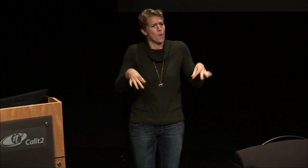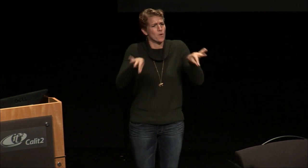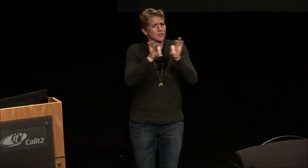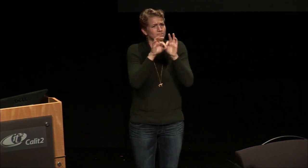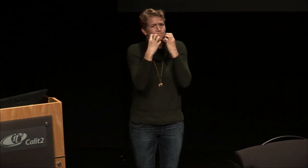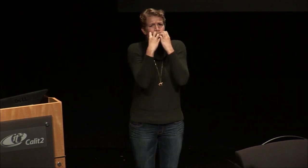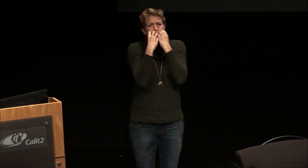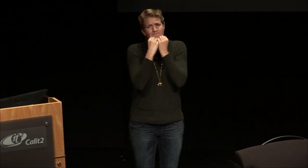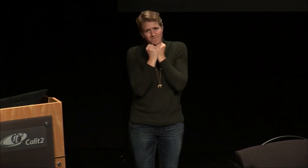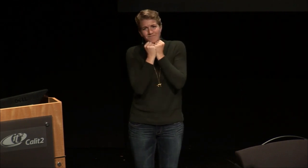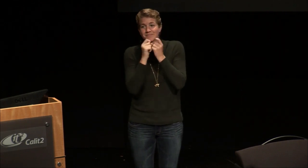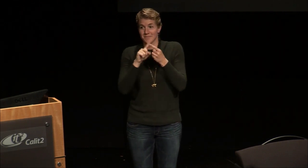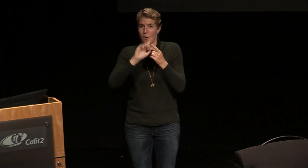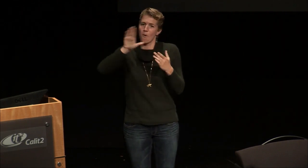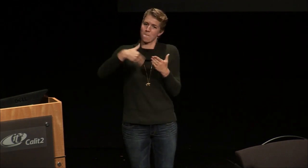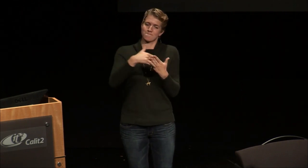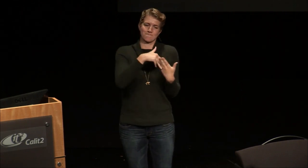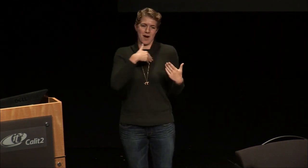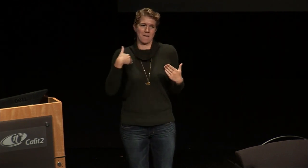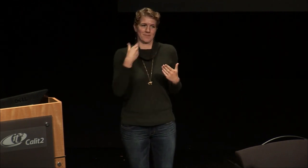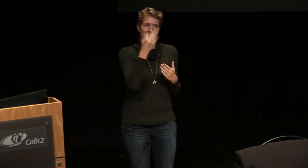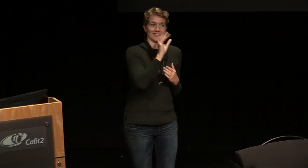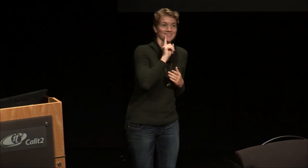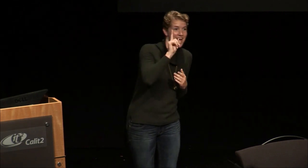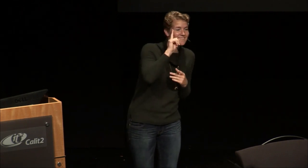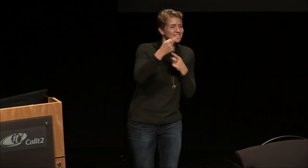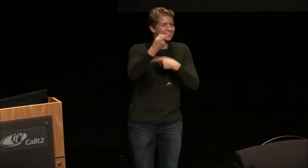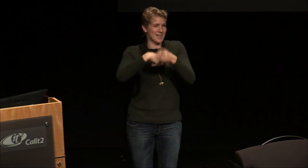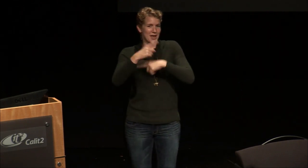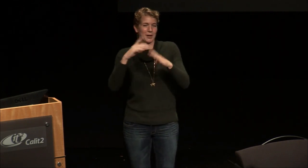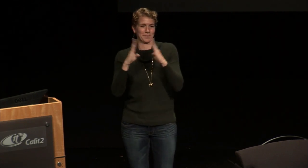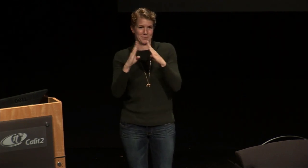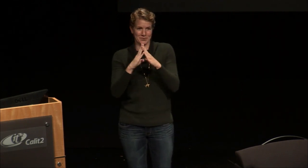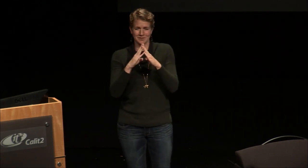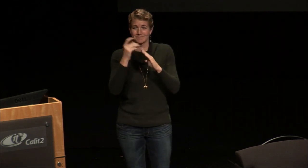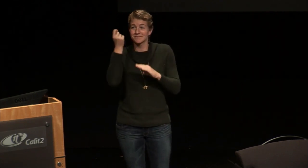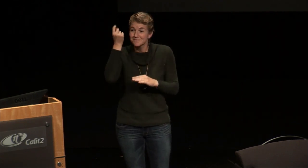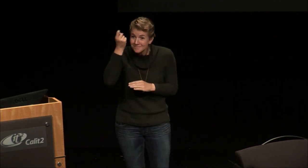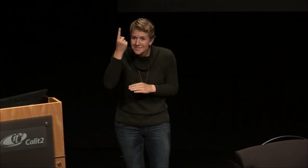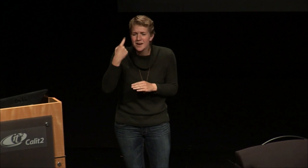it's so vital to all members of the deaf community that connection between